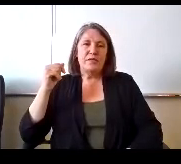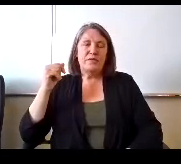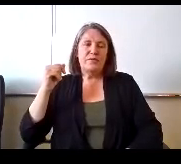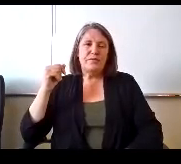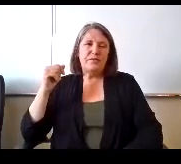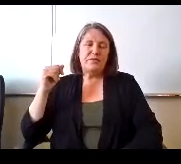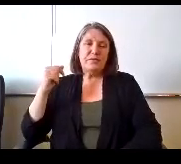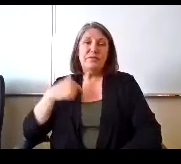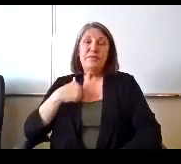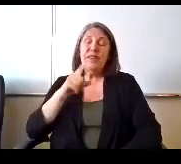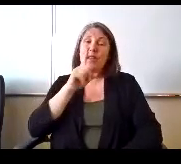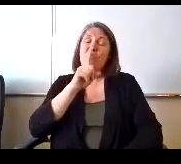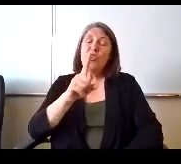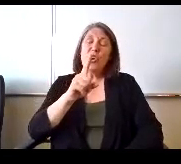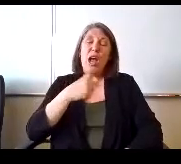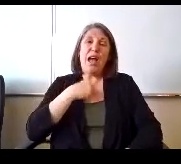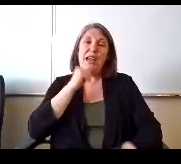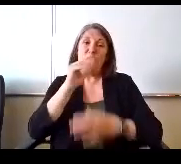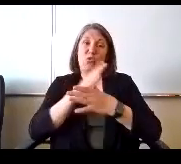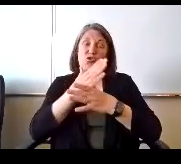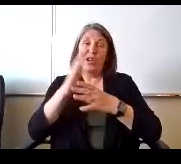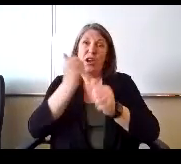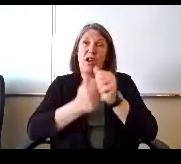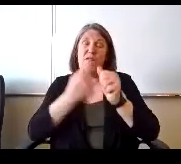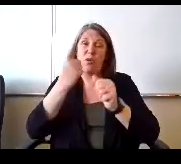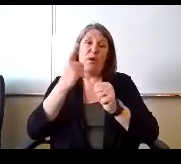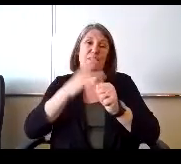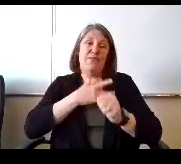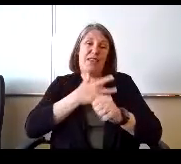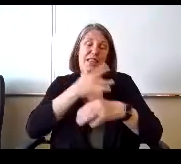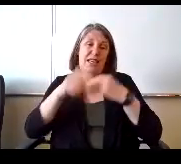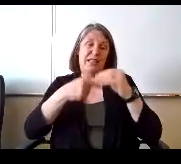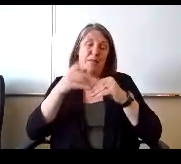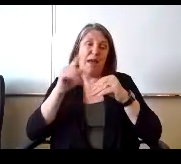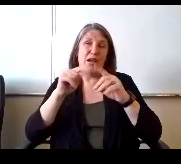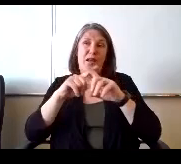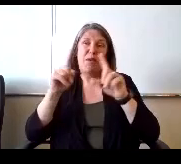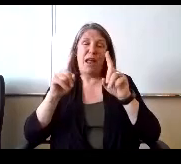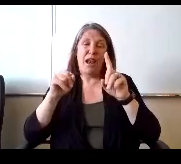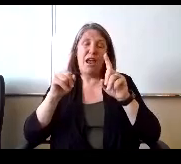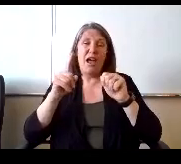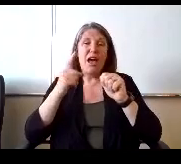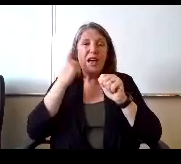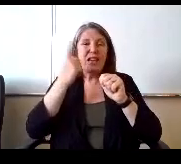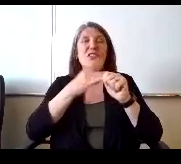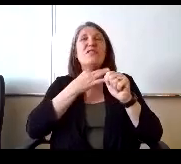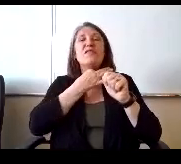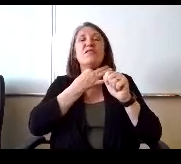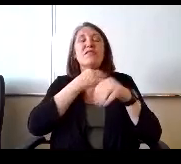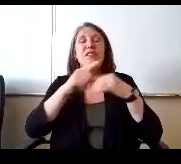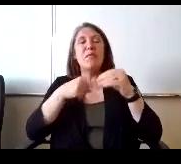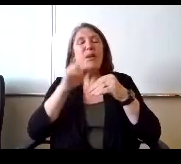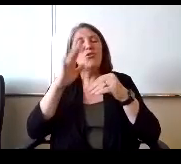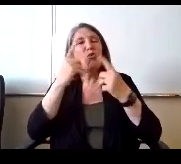I'm sure I I don't sure everybody's feelings about it. I just wondered what your thoughts were about that sure. I've worked closely with